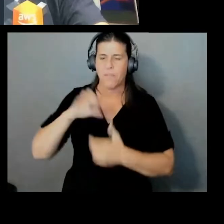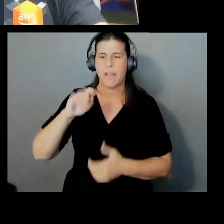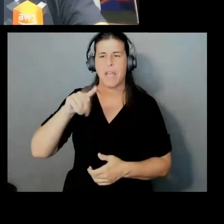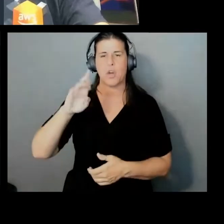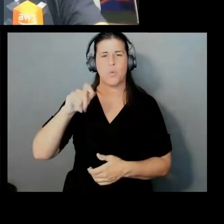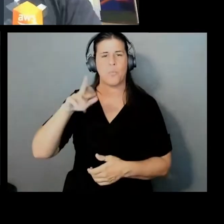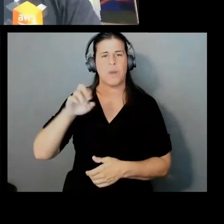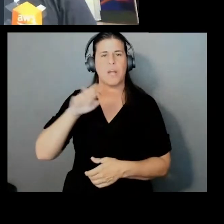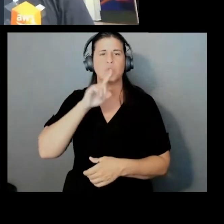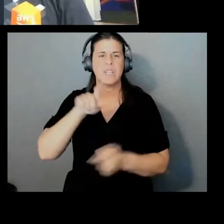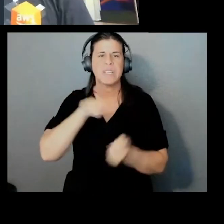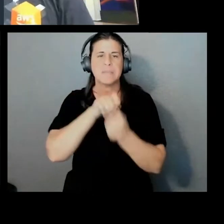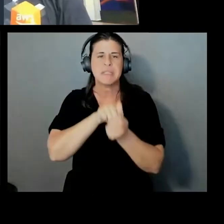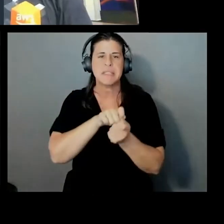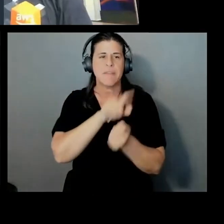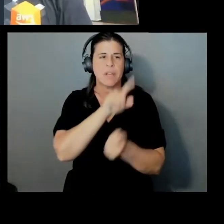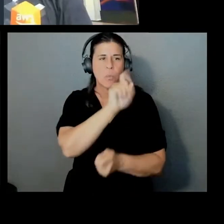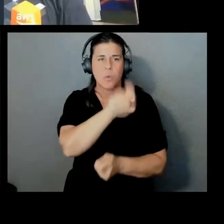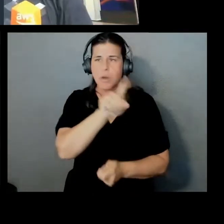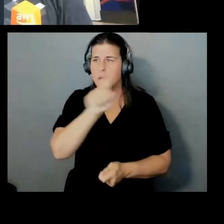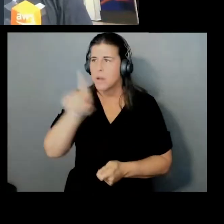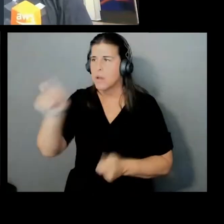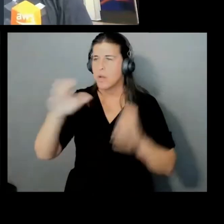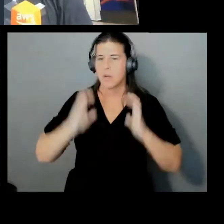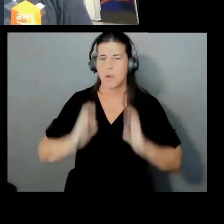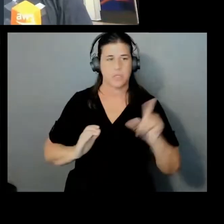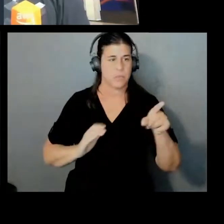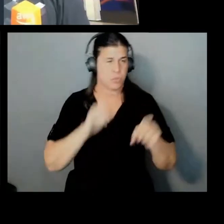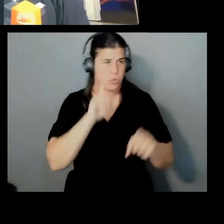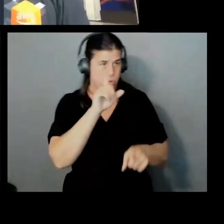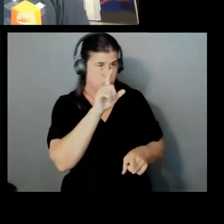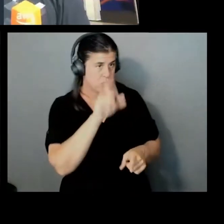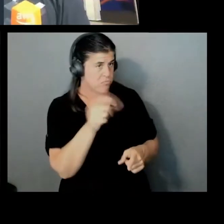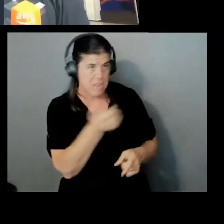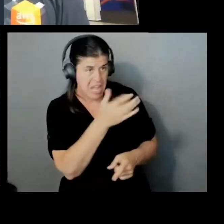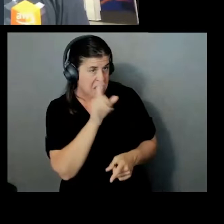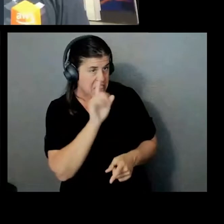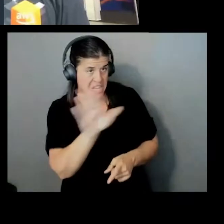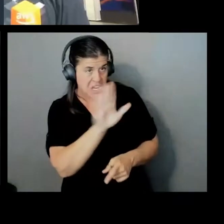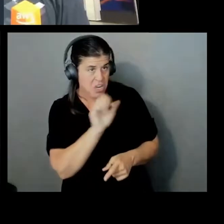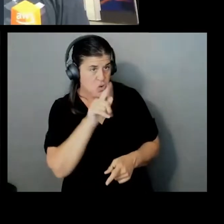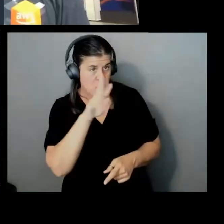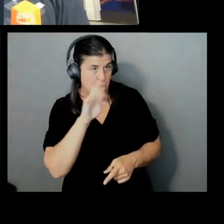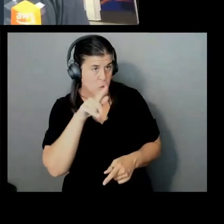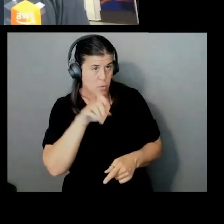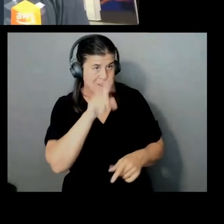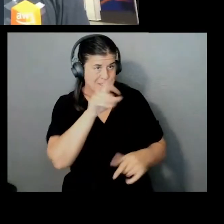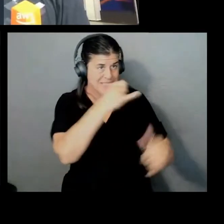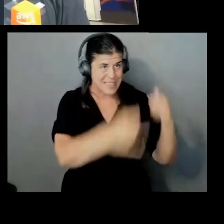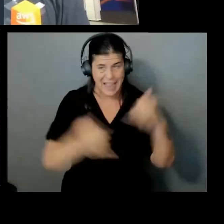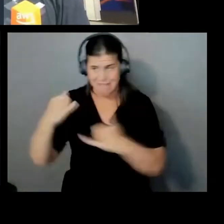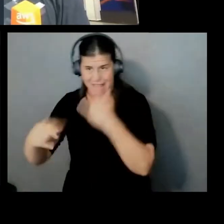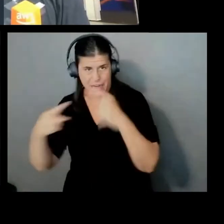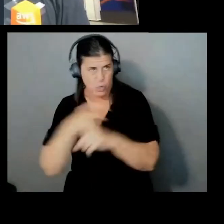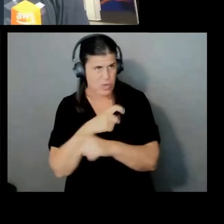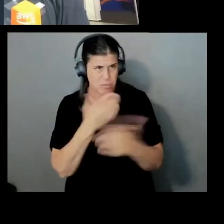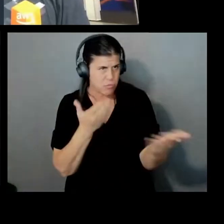and asking them, do you need, is there anything in your enterprise that needs end-to-end encryption? Are there things that need to be treated differently?